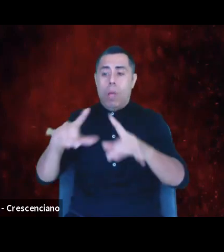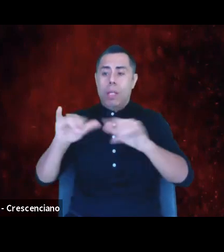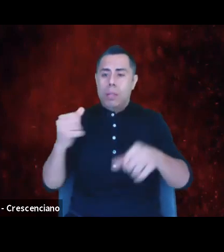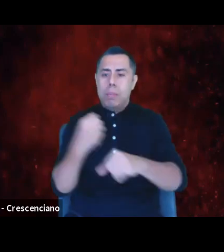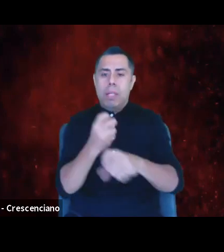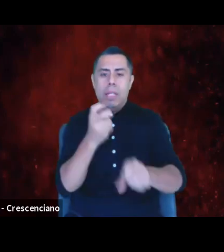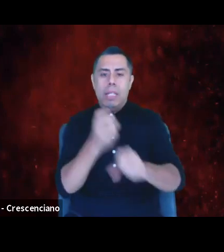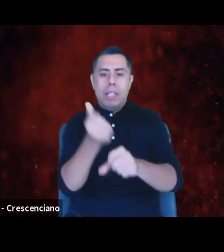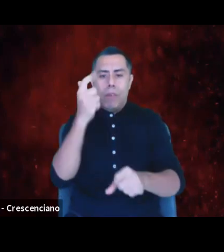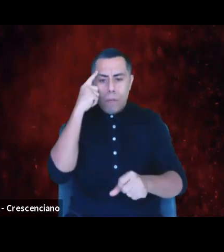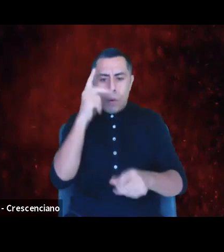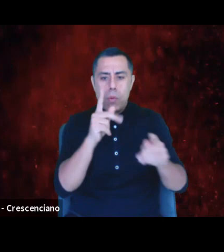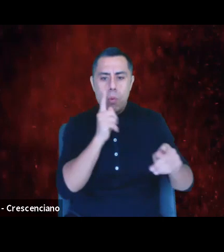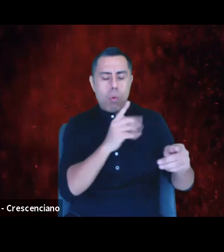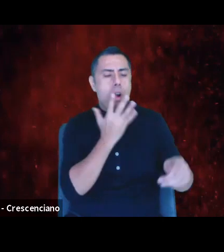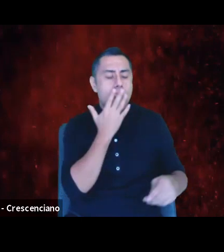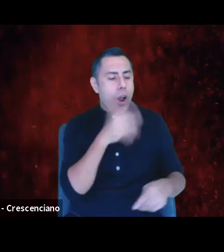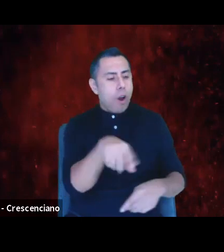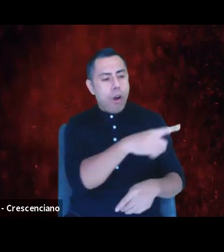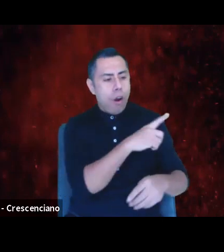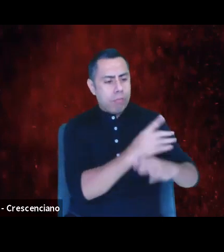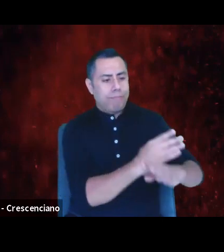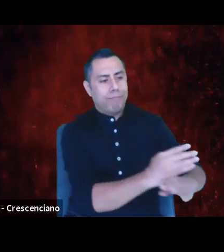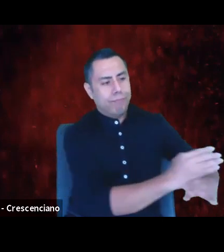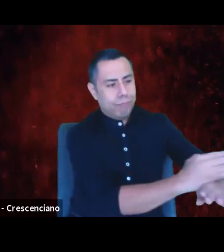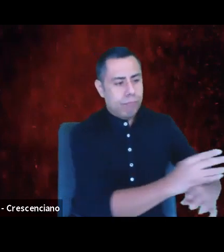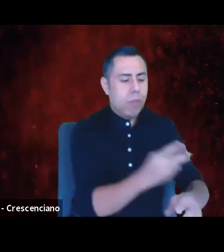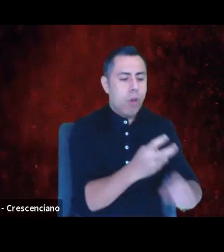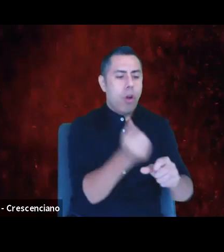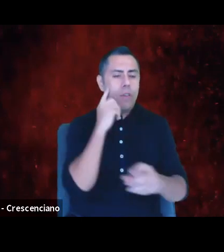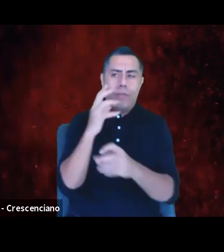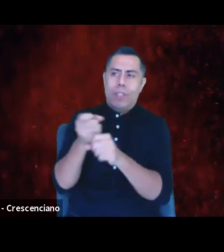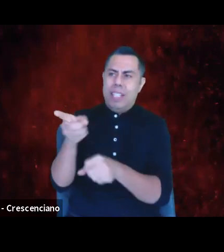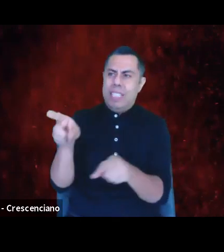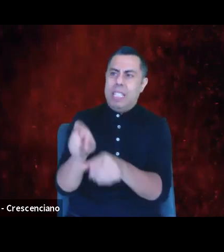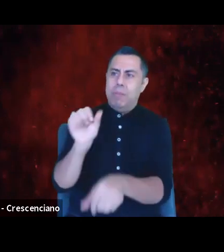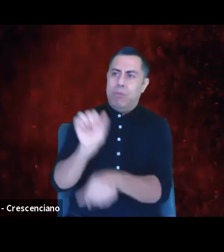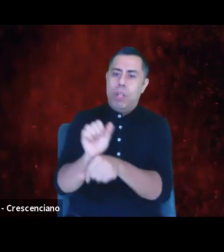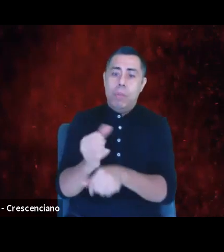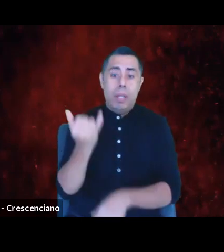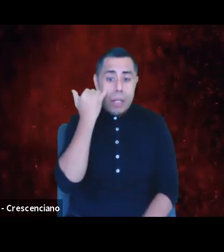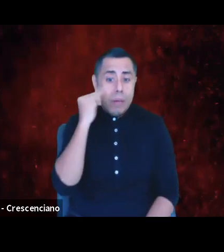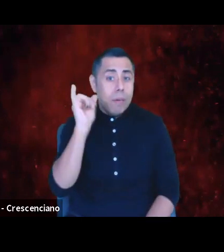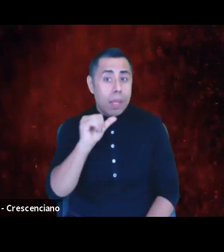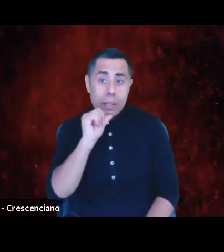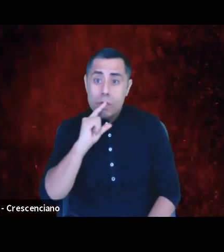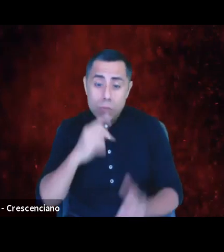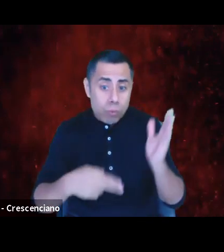with equal and greater qualification to land those same jobs. If it's not true and our leaders are upset